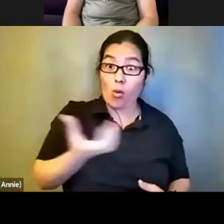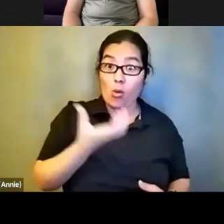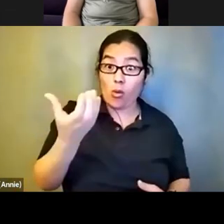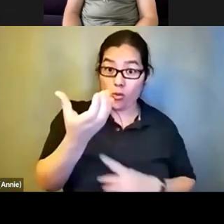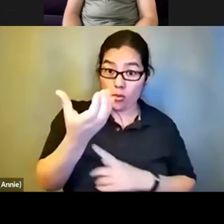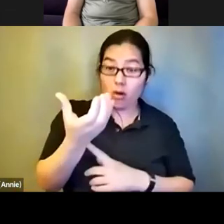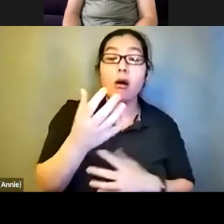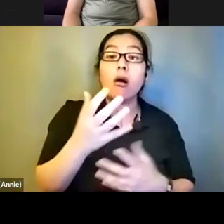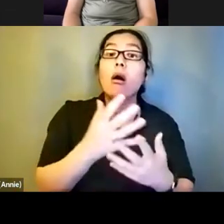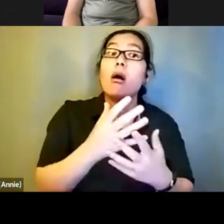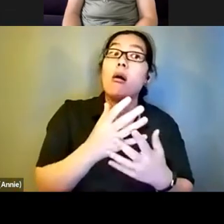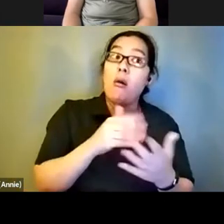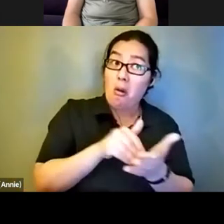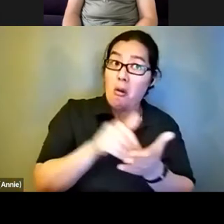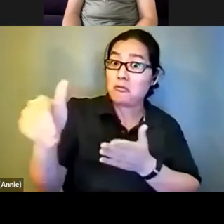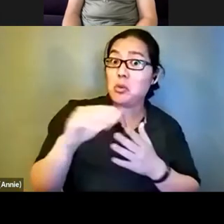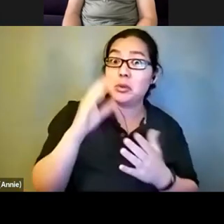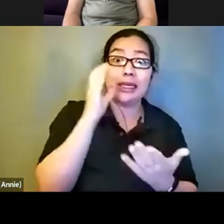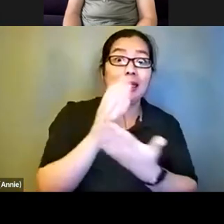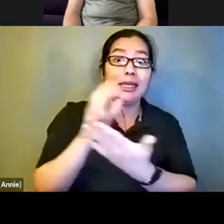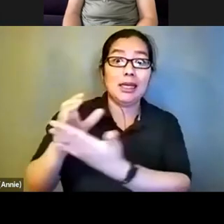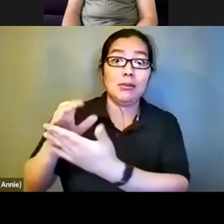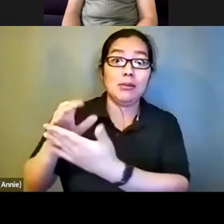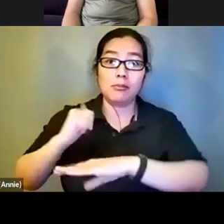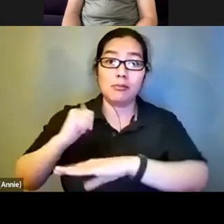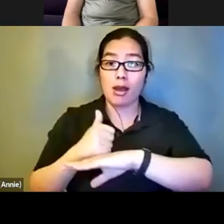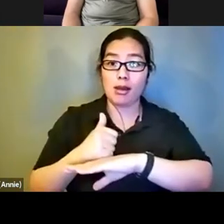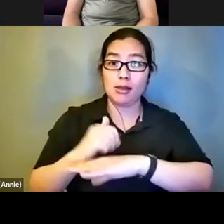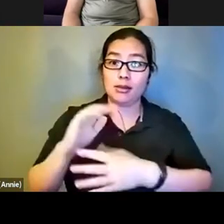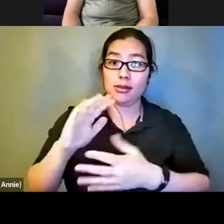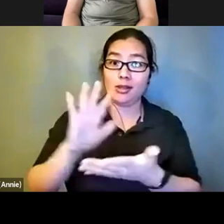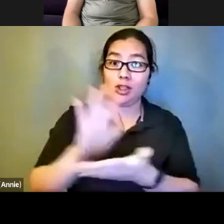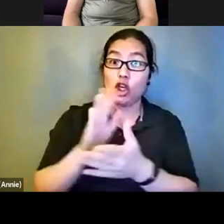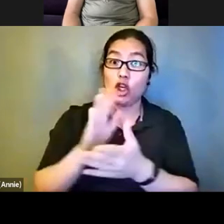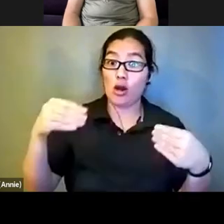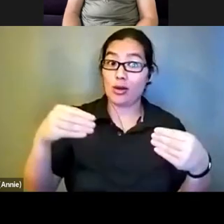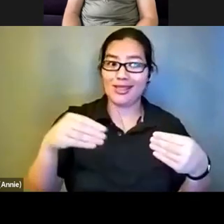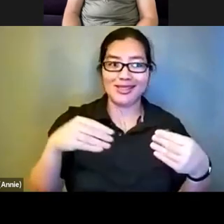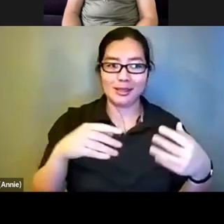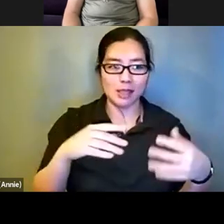based documents that were once inaccessible are now